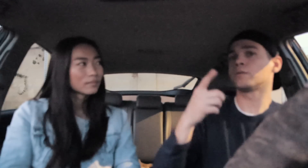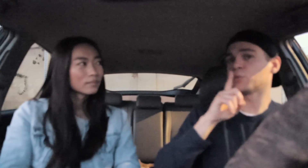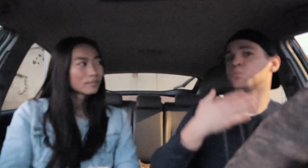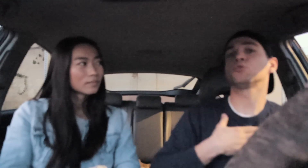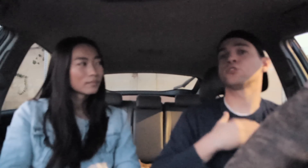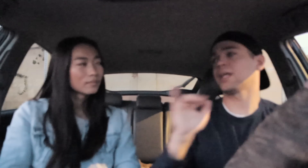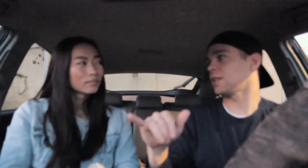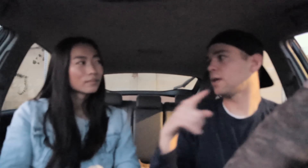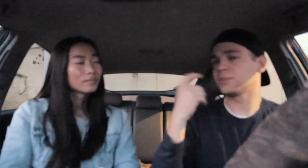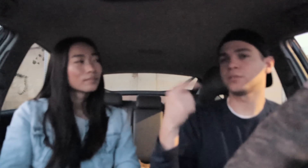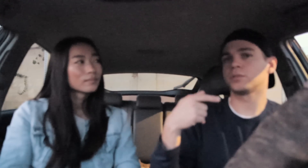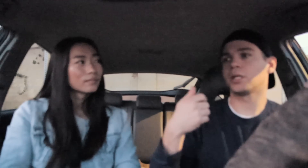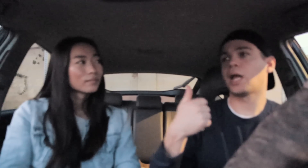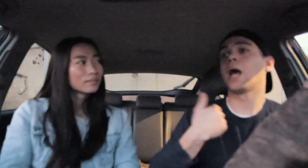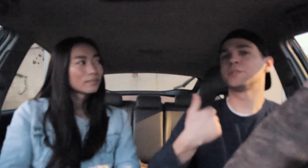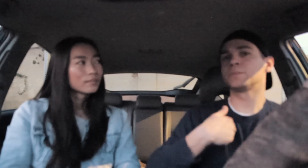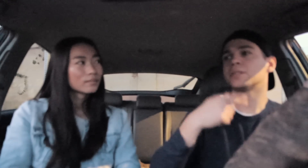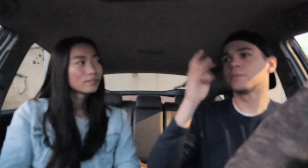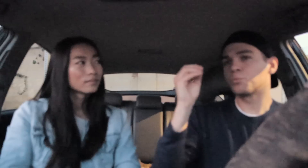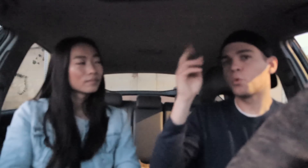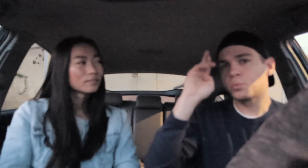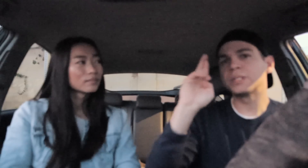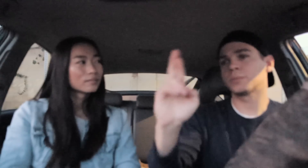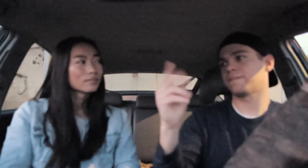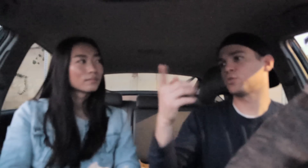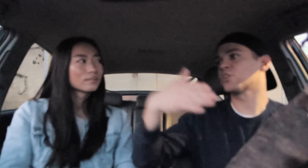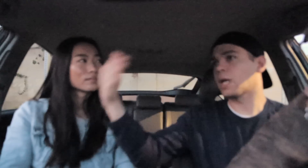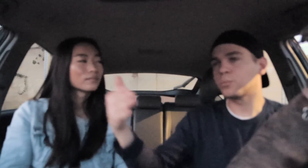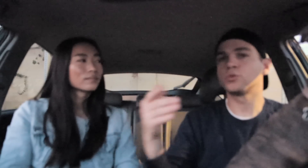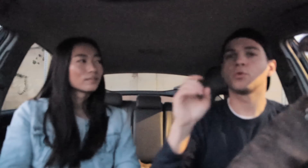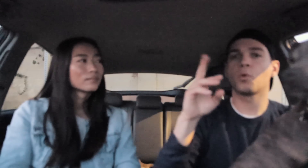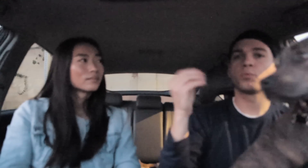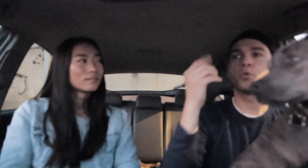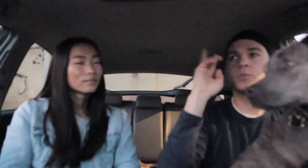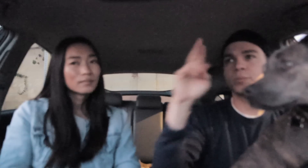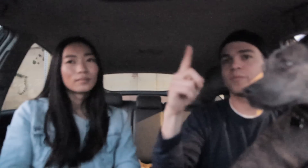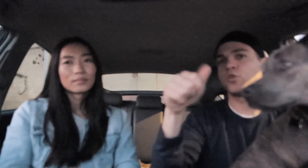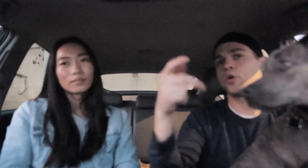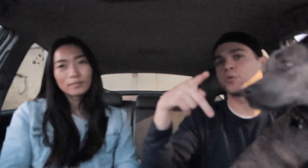I really appreciate that because it helps me be more respectful to the neighbors or respectful